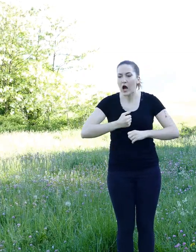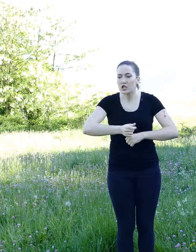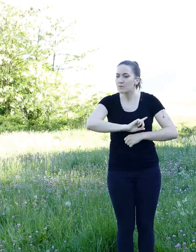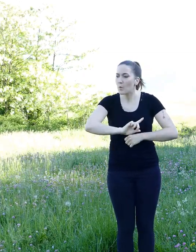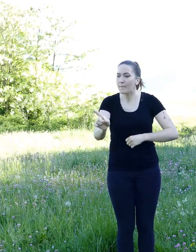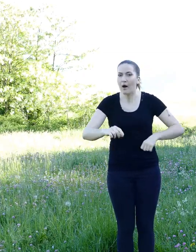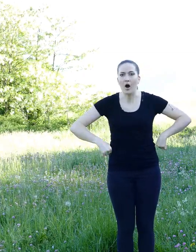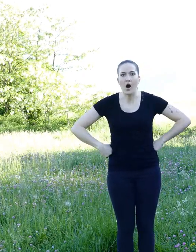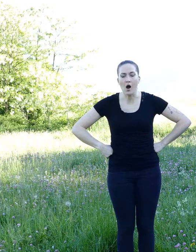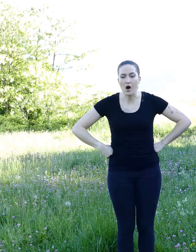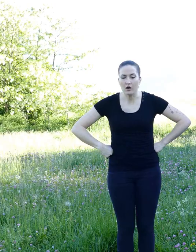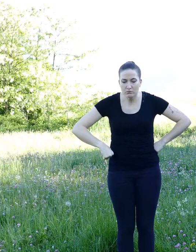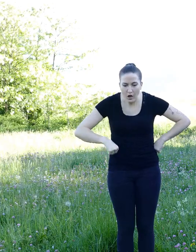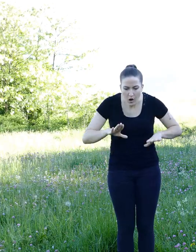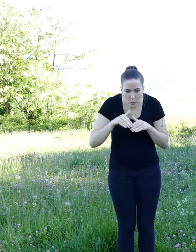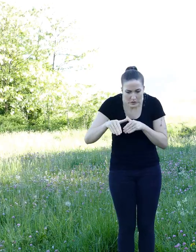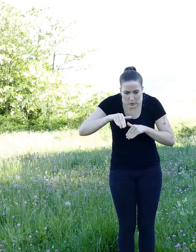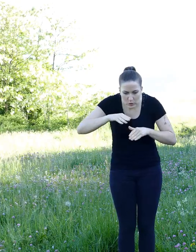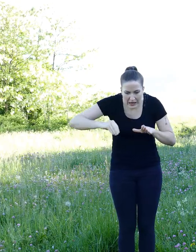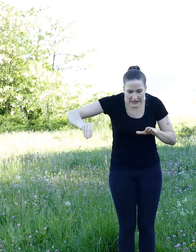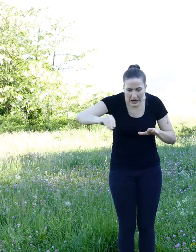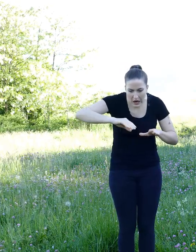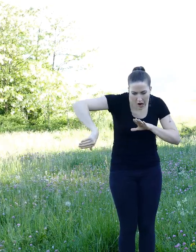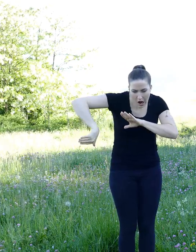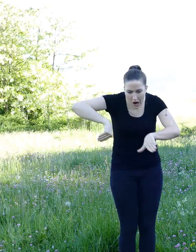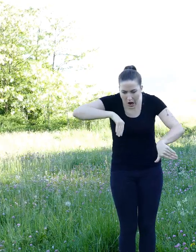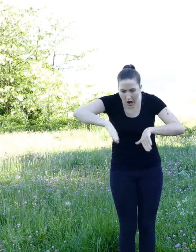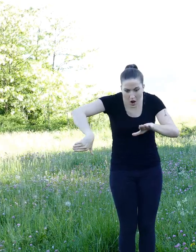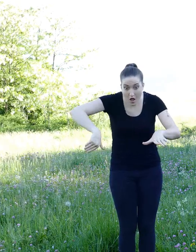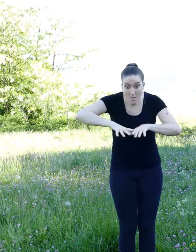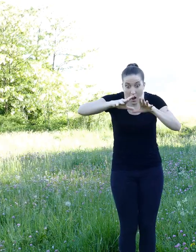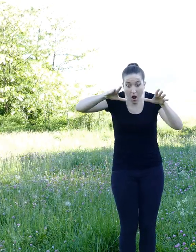The more he dug into the soil, the more he found gerbil droppings.